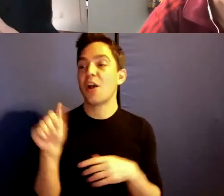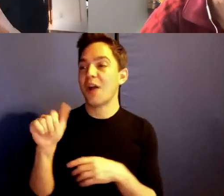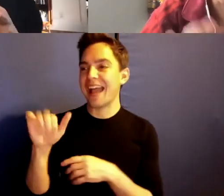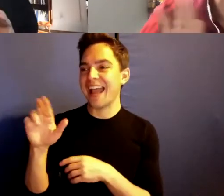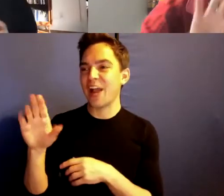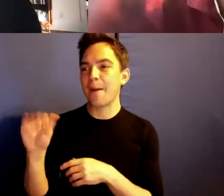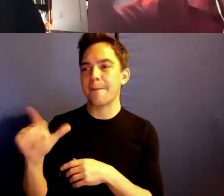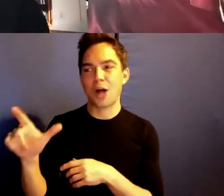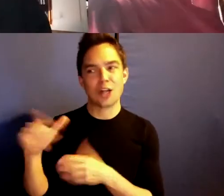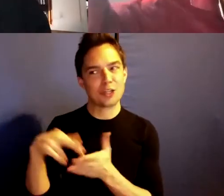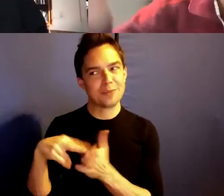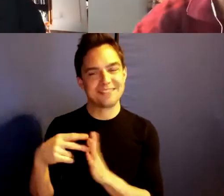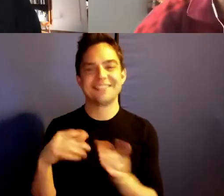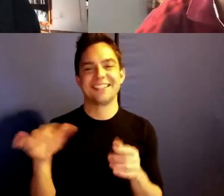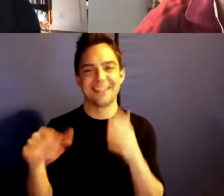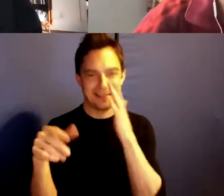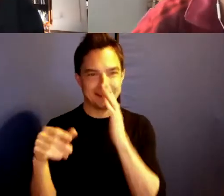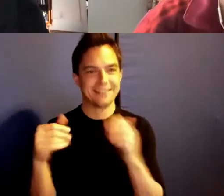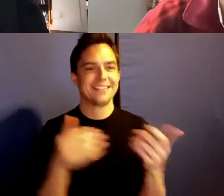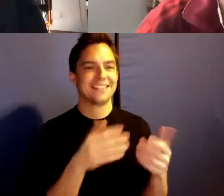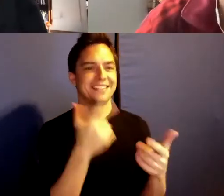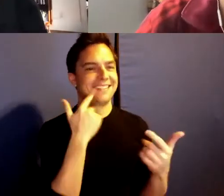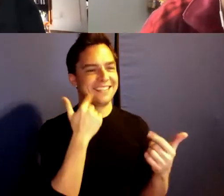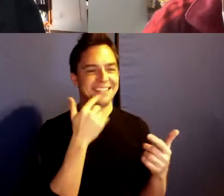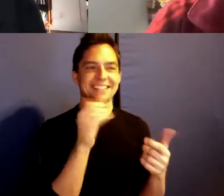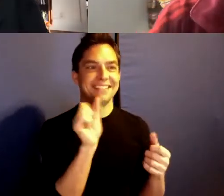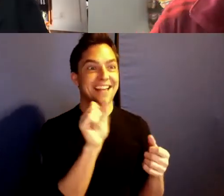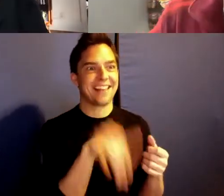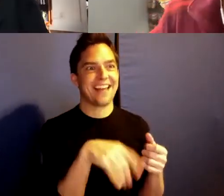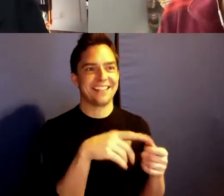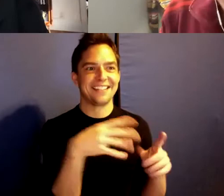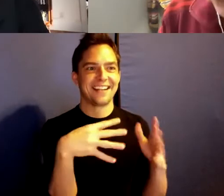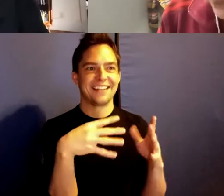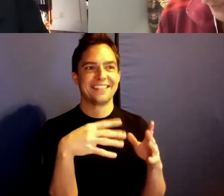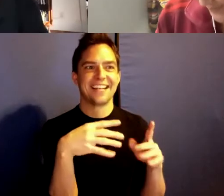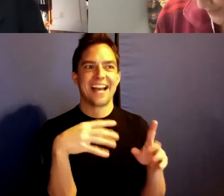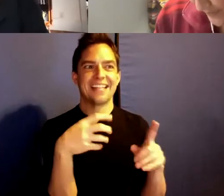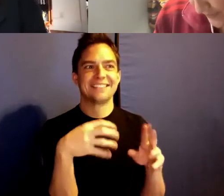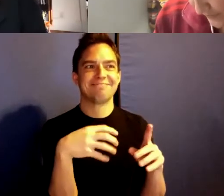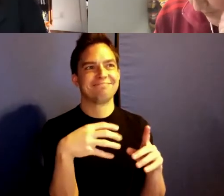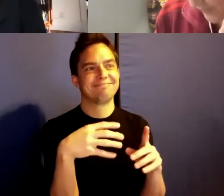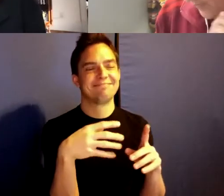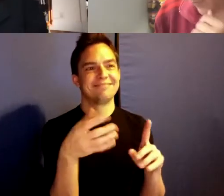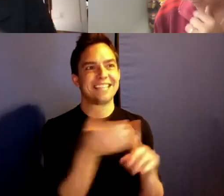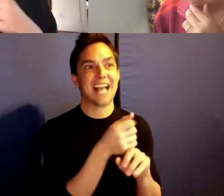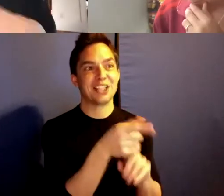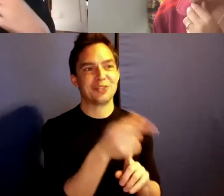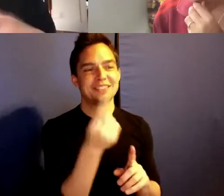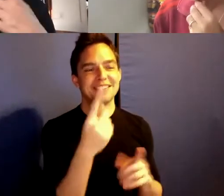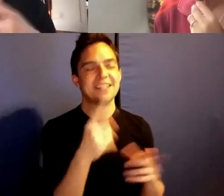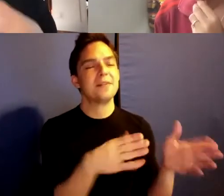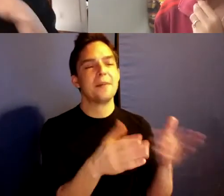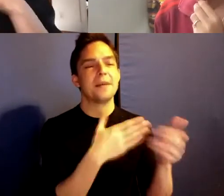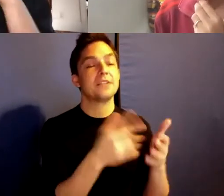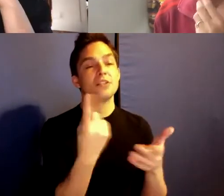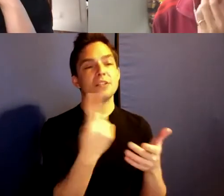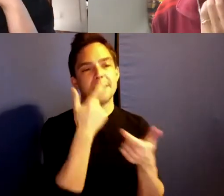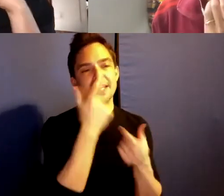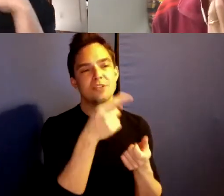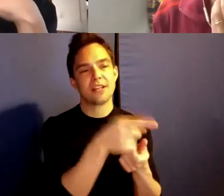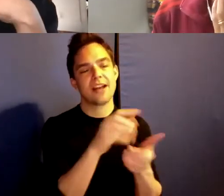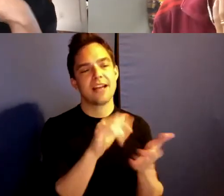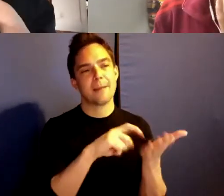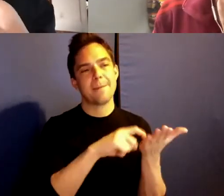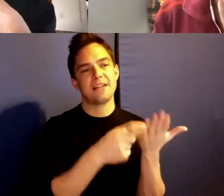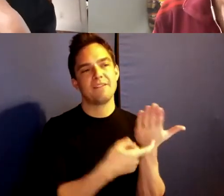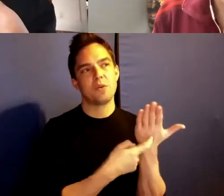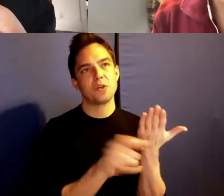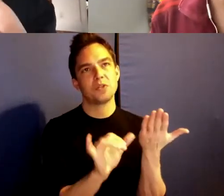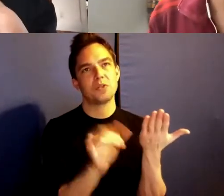But there is something interesting about that as a metaphor as well, for like the feeling